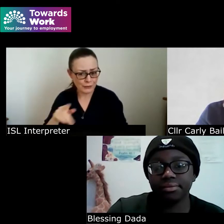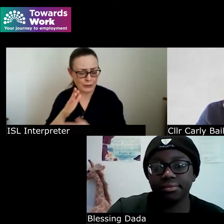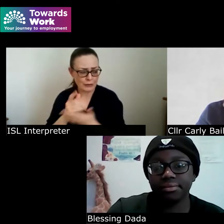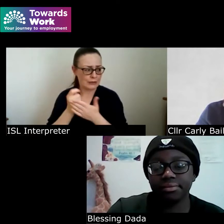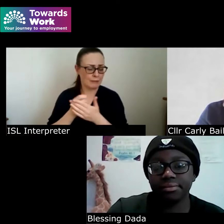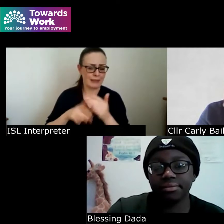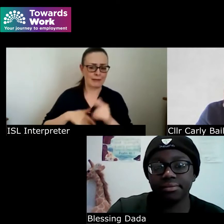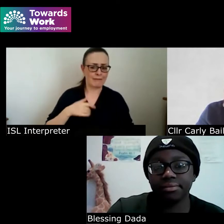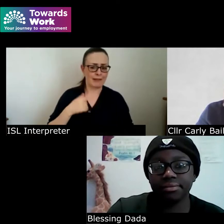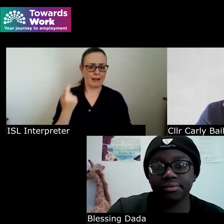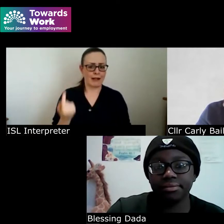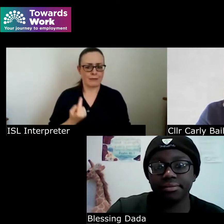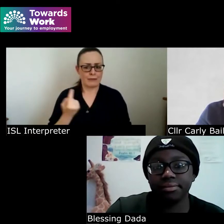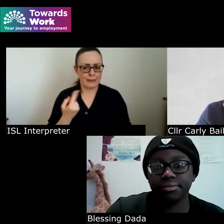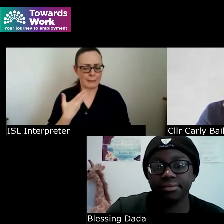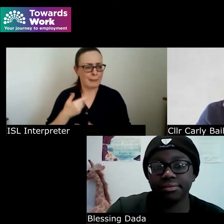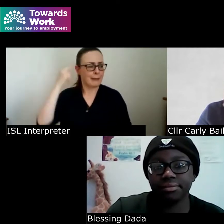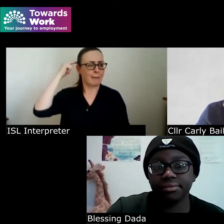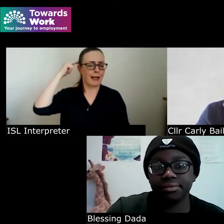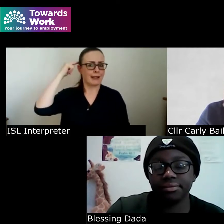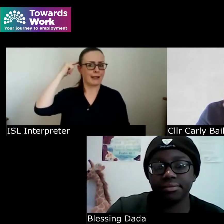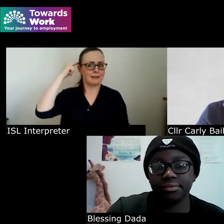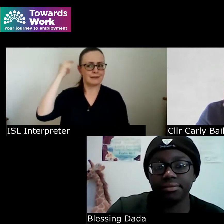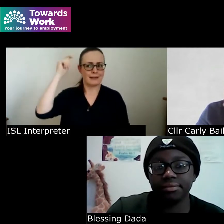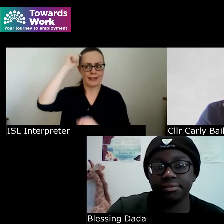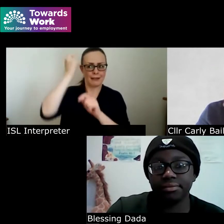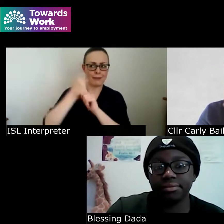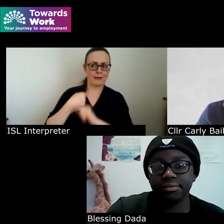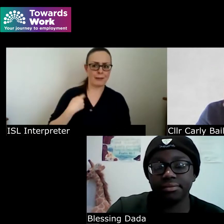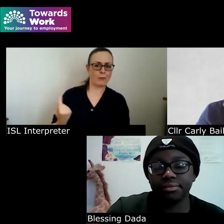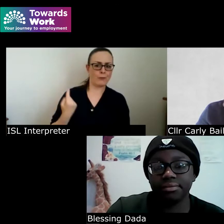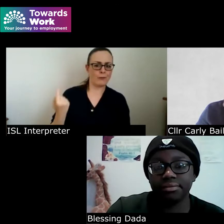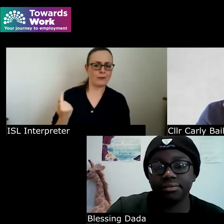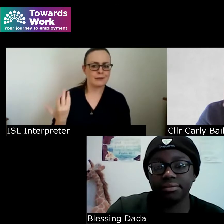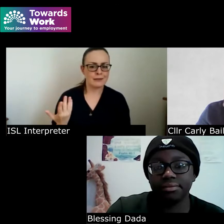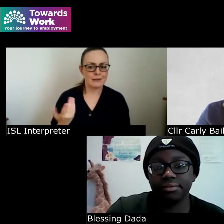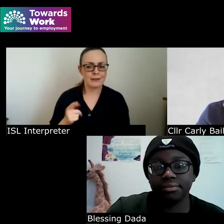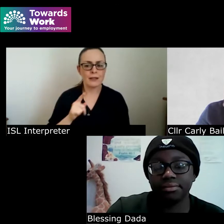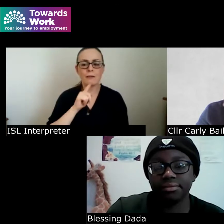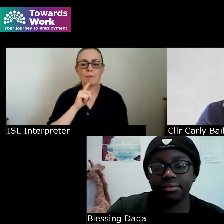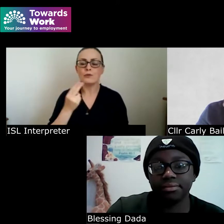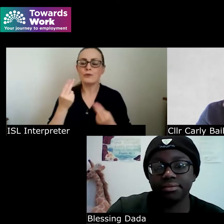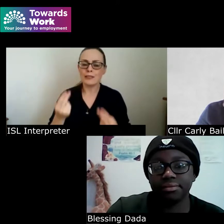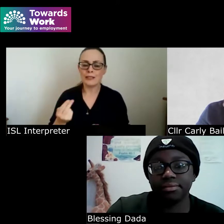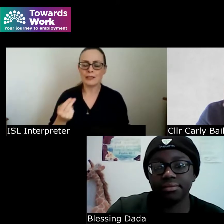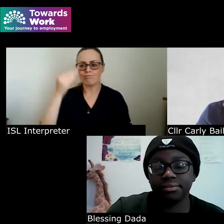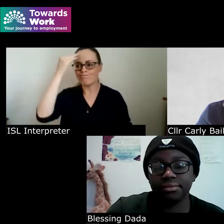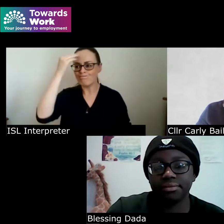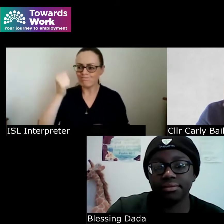in your mind when you're at these things but there's also the mentality to push on and to